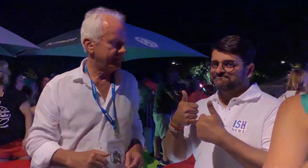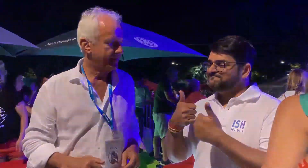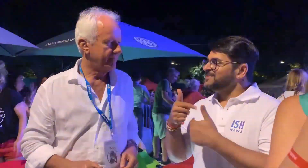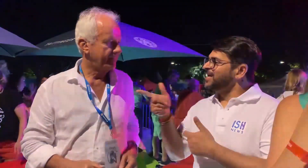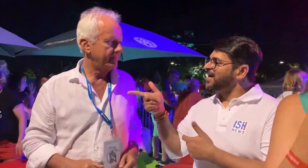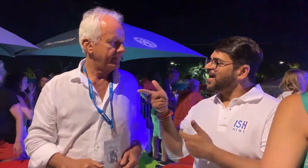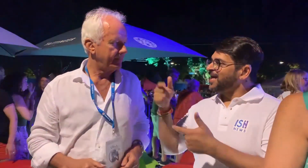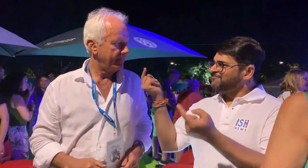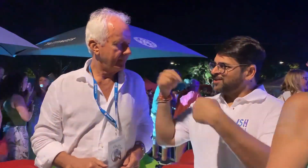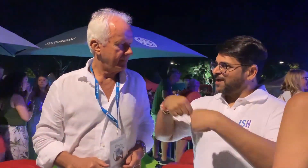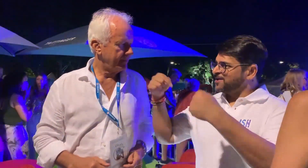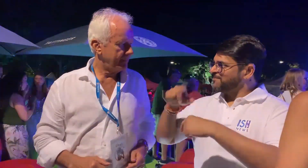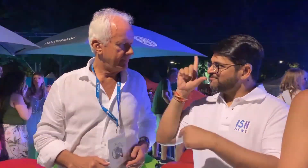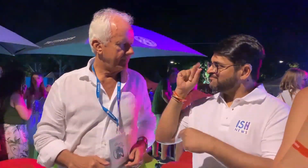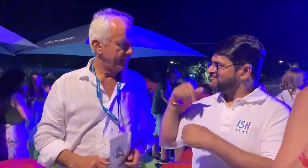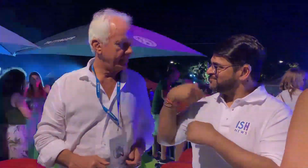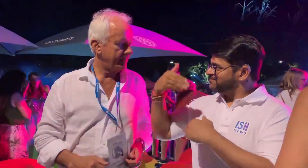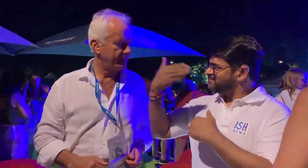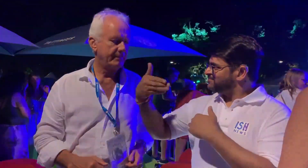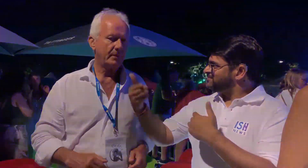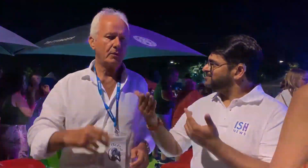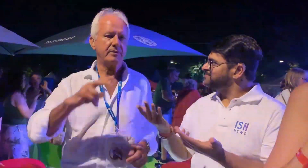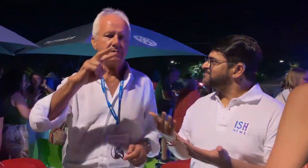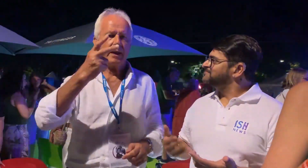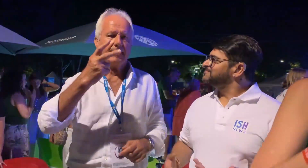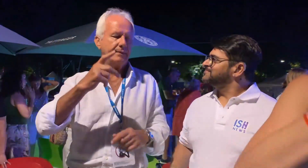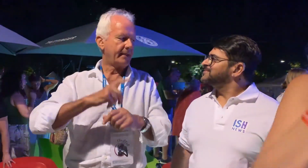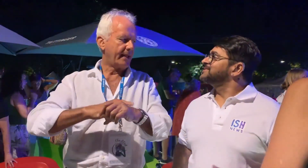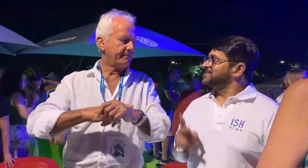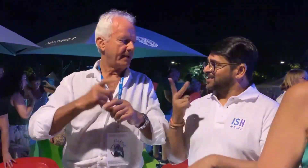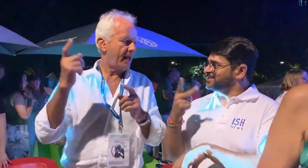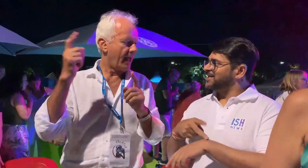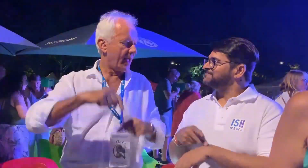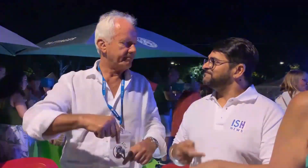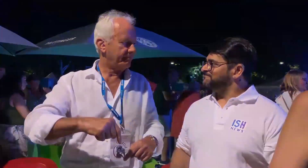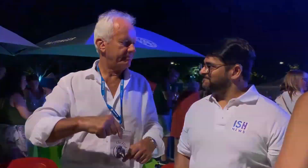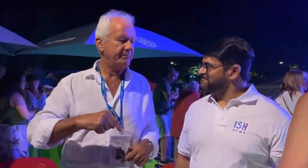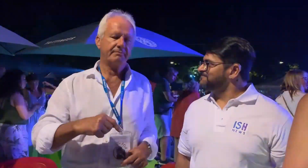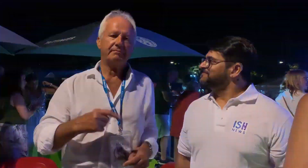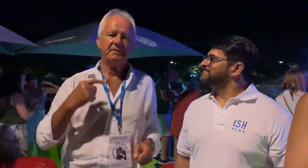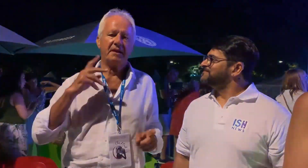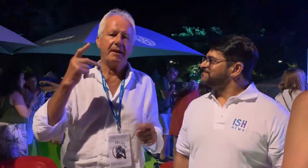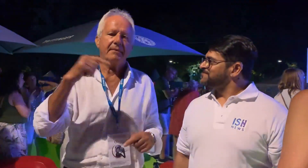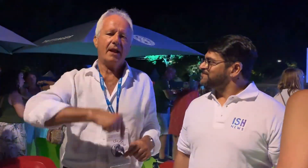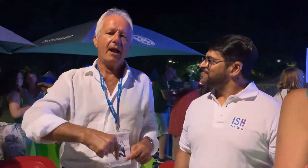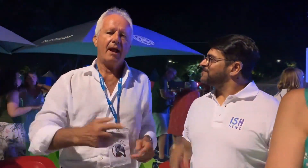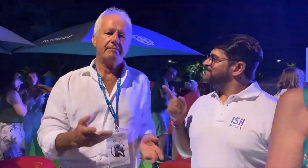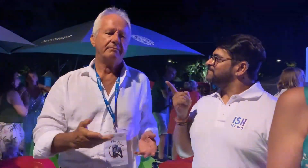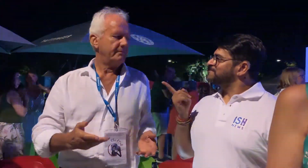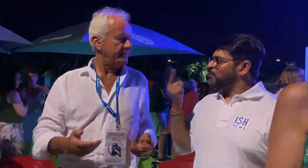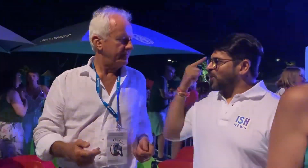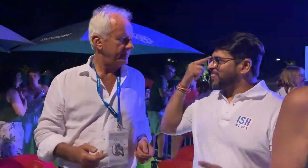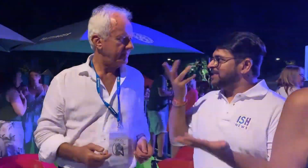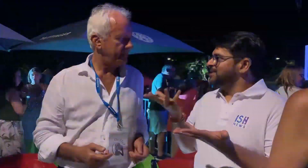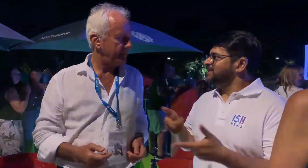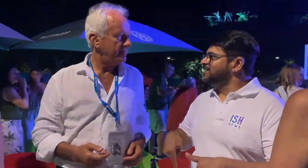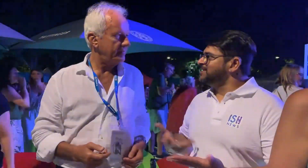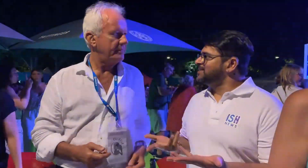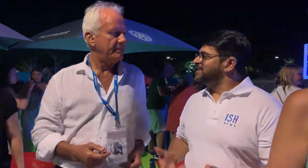Do you come to Clin d'Oeil often? This the second time I have come here. What do you think about it?